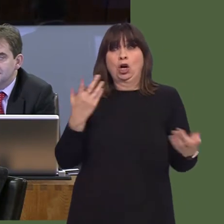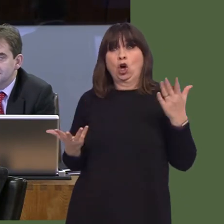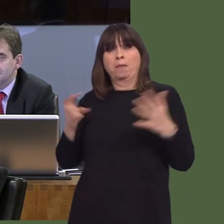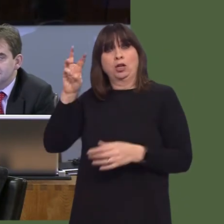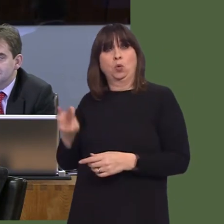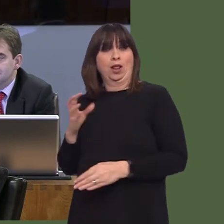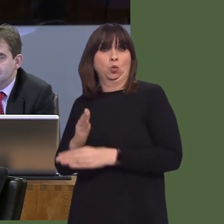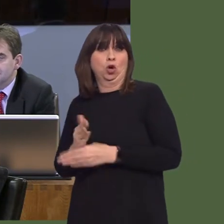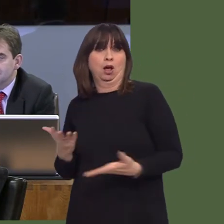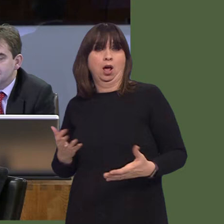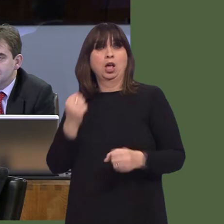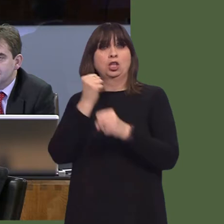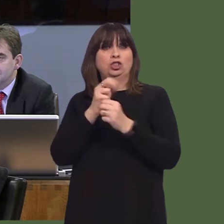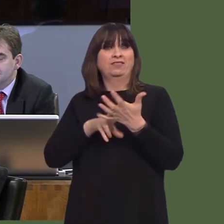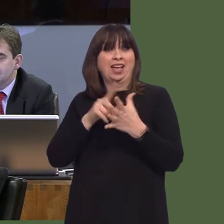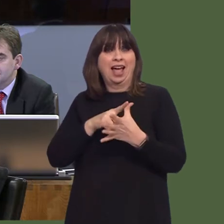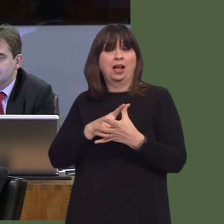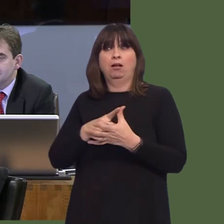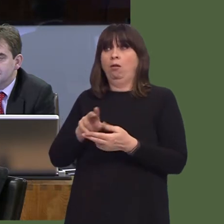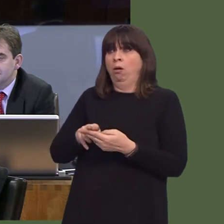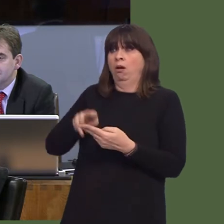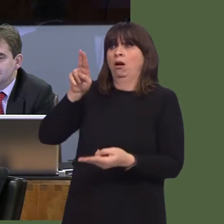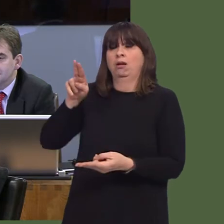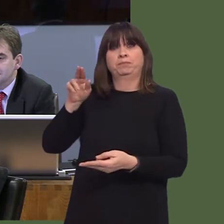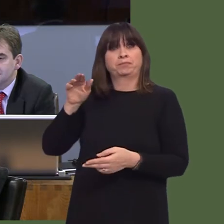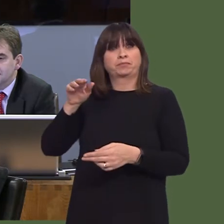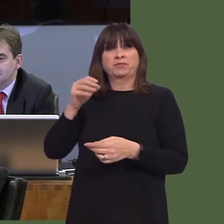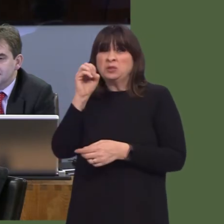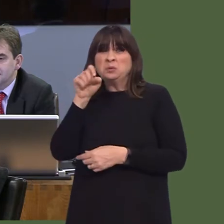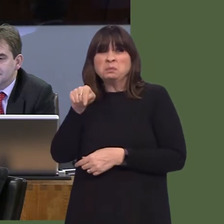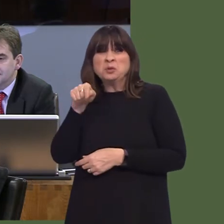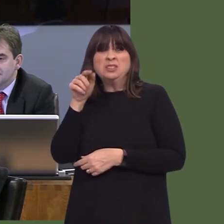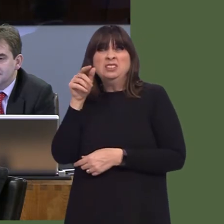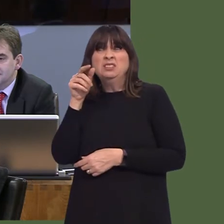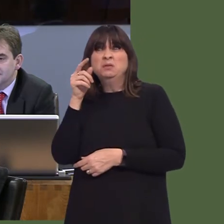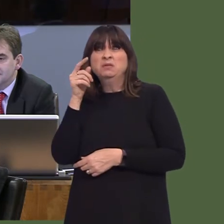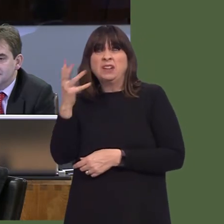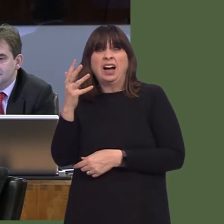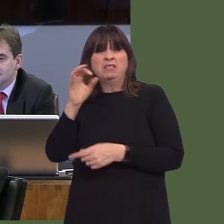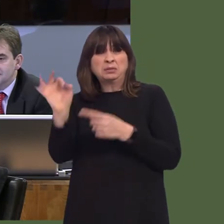And can you also confirm what role, if any, the Welsh Government will be taking in UK